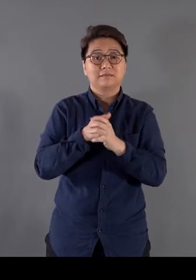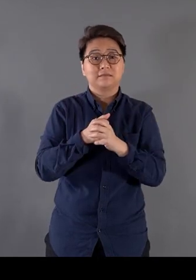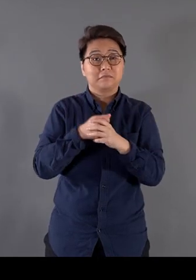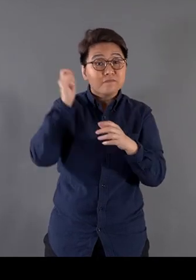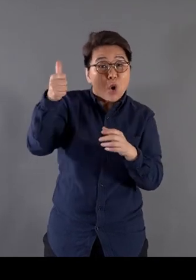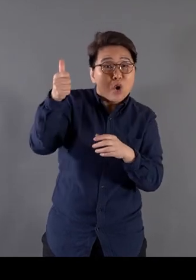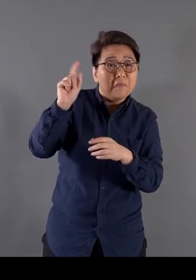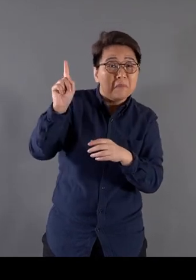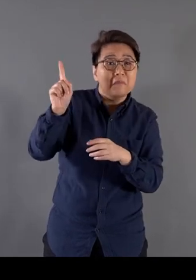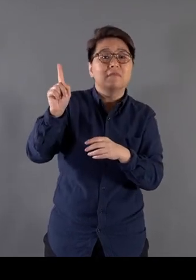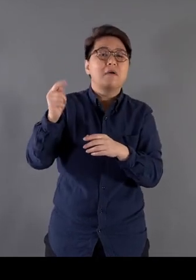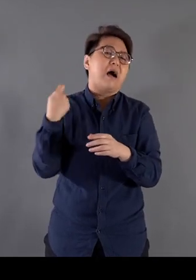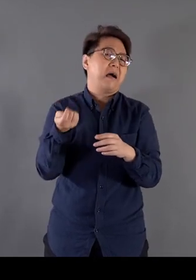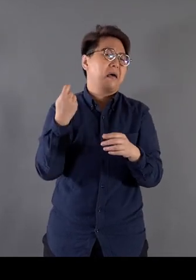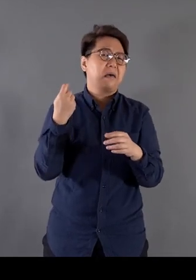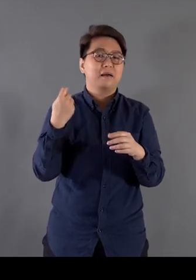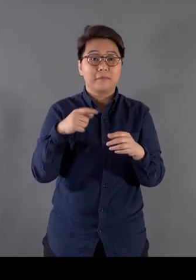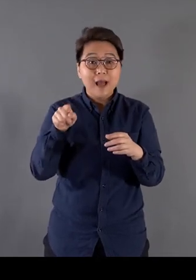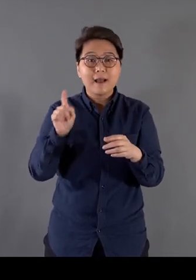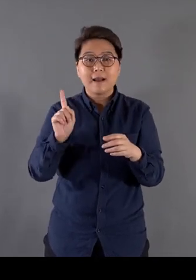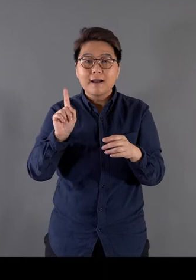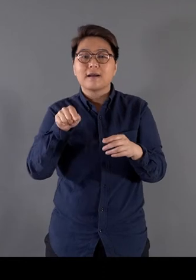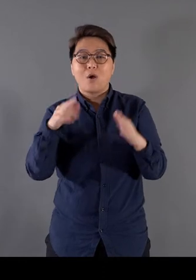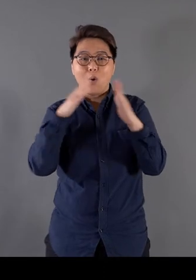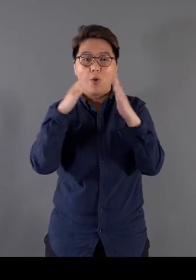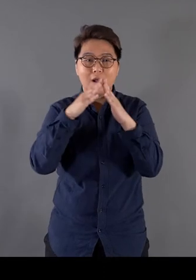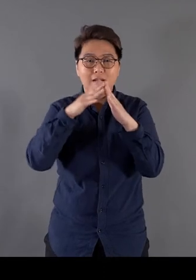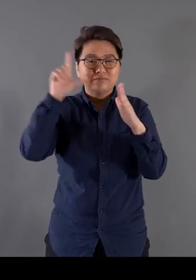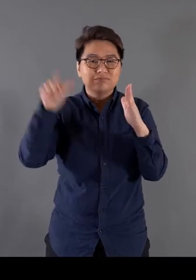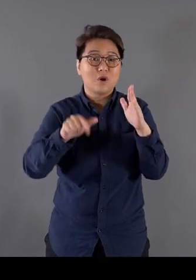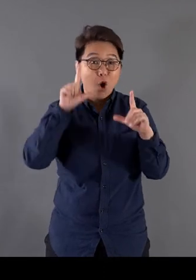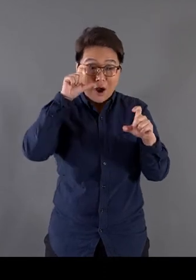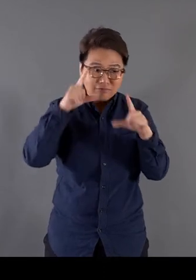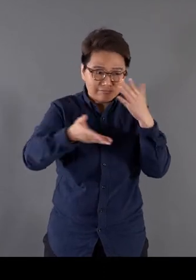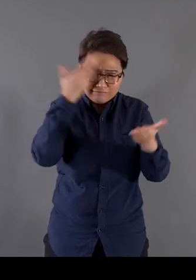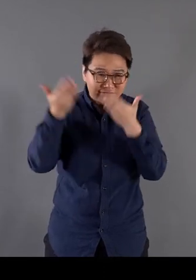It was simply triggered by the discovery of an old family photo